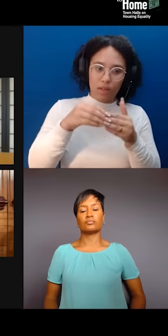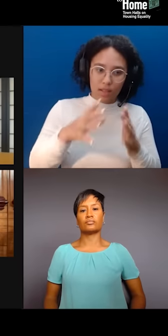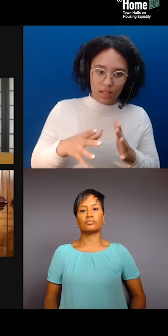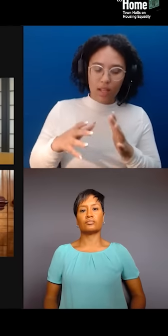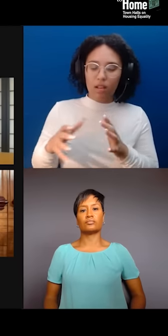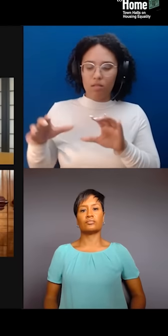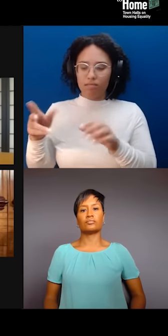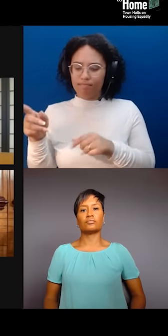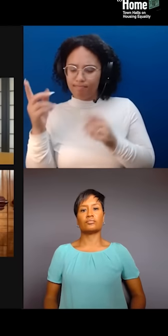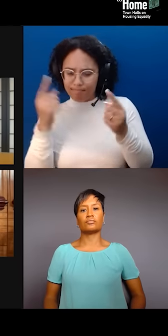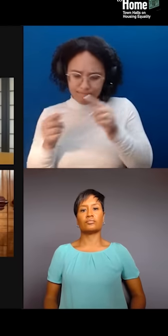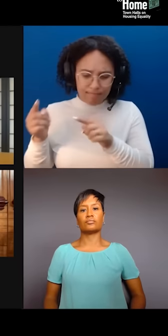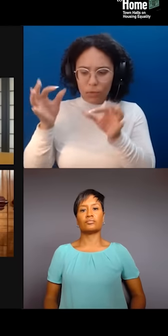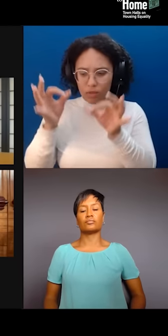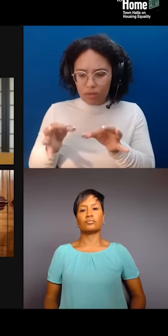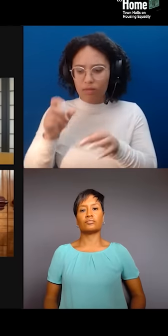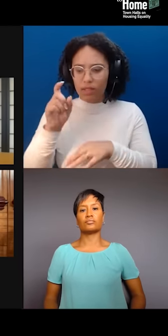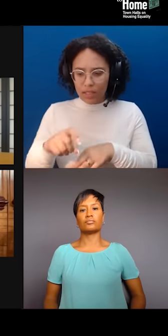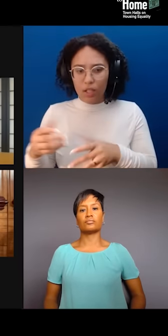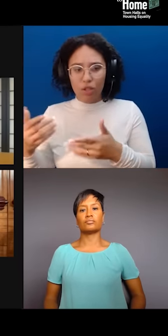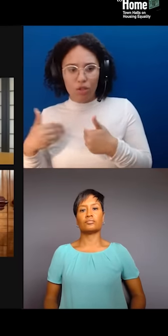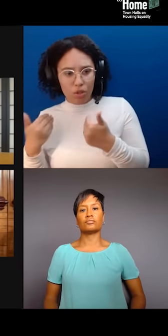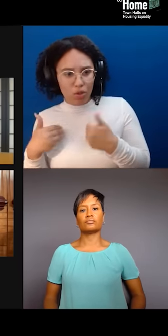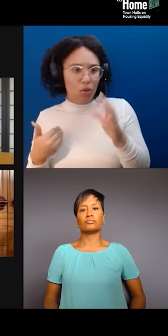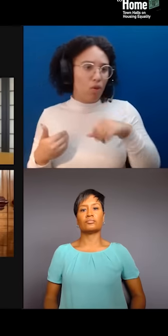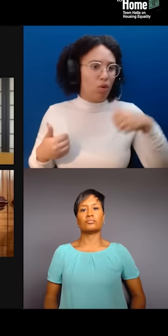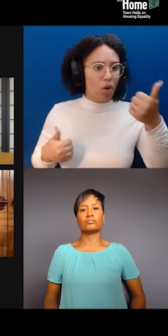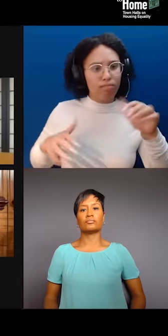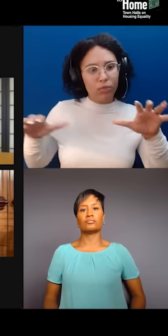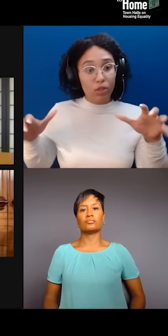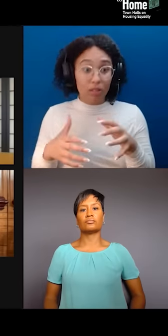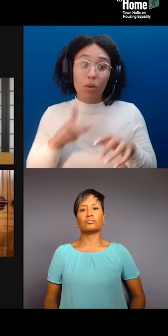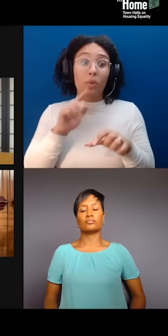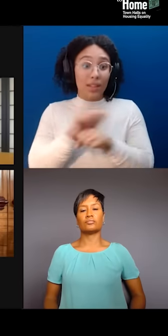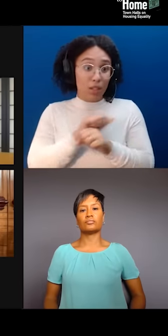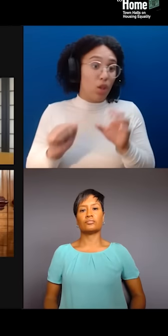we have still a housing crisis, so there's not enough houses for all the folks